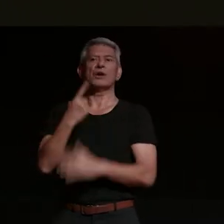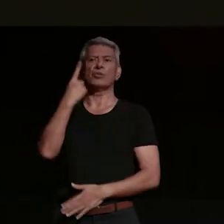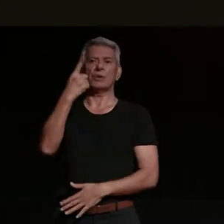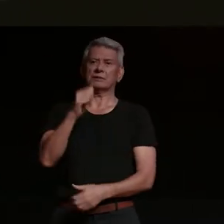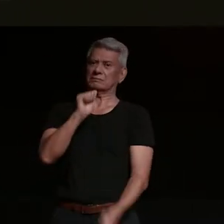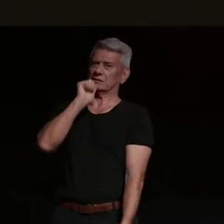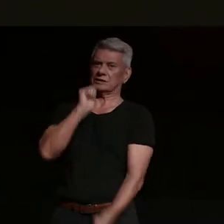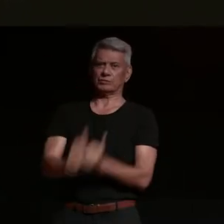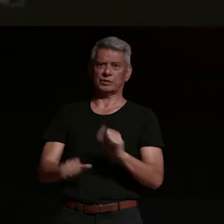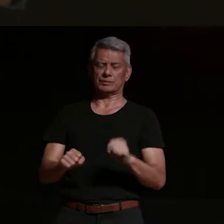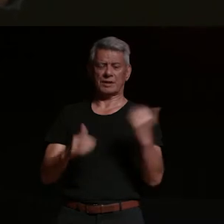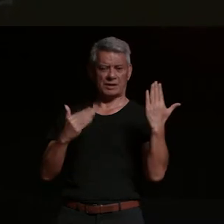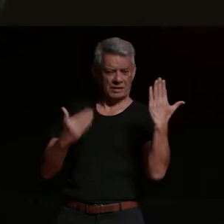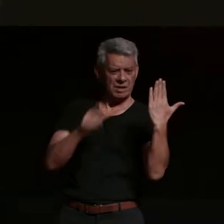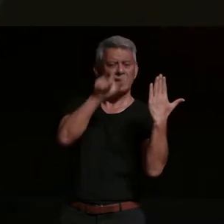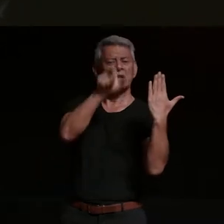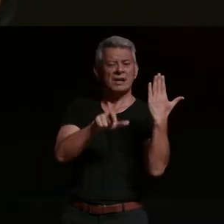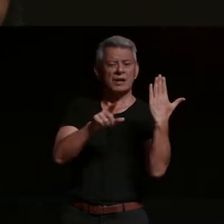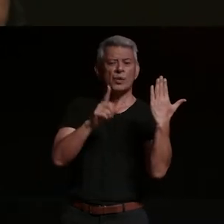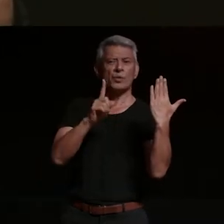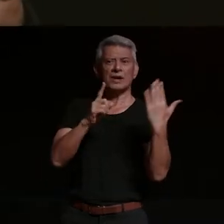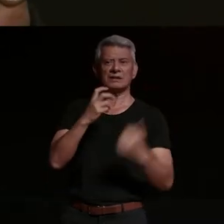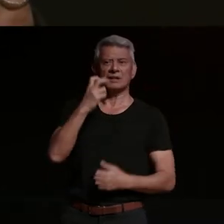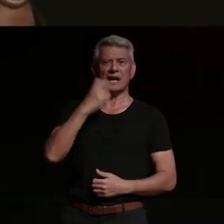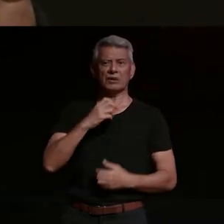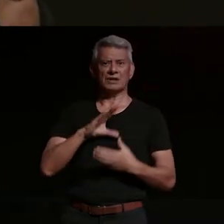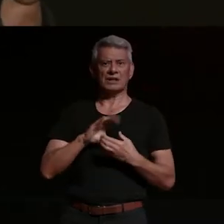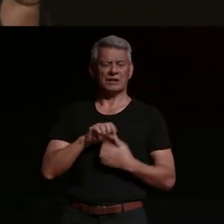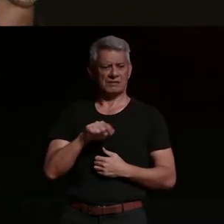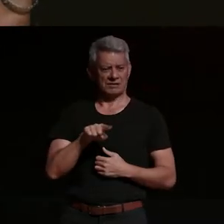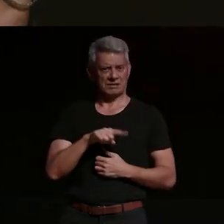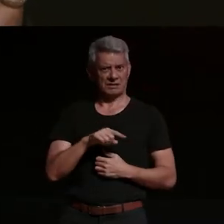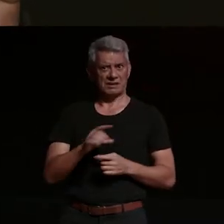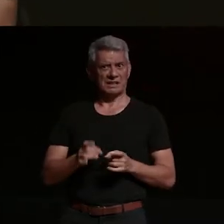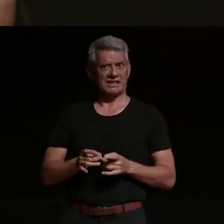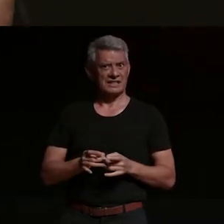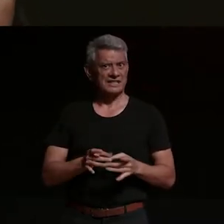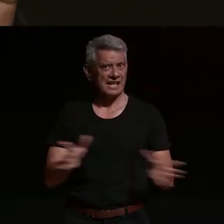one elderly owner and they're not only selling the bike but they're selling the helmet the jeans the